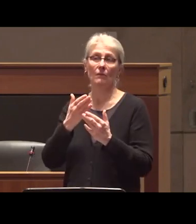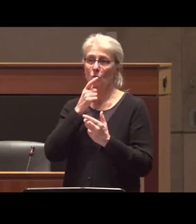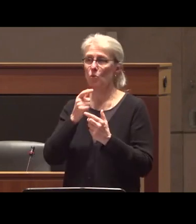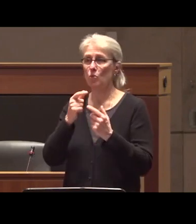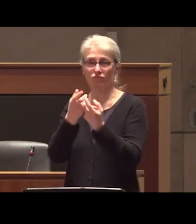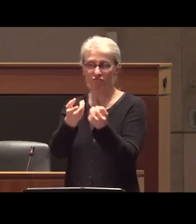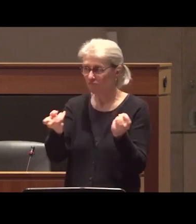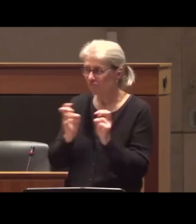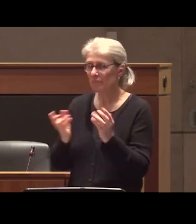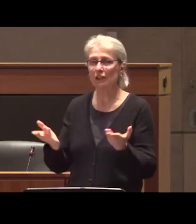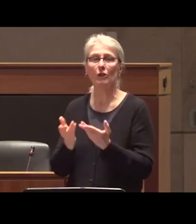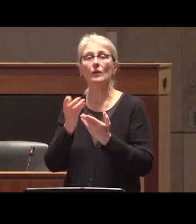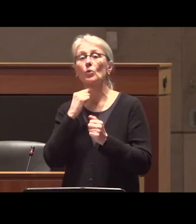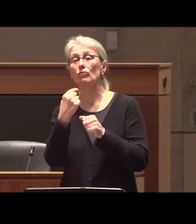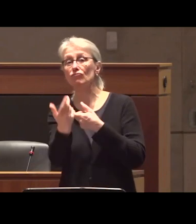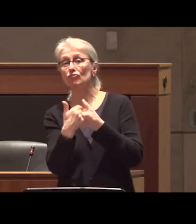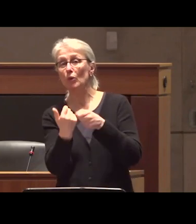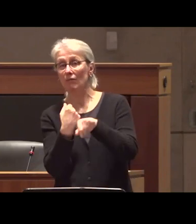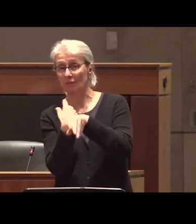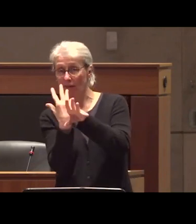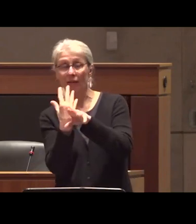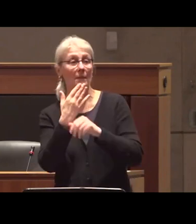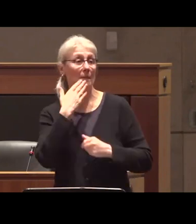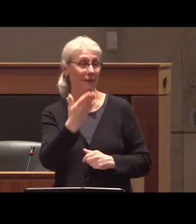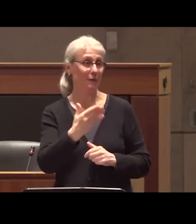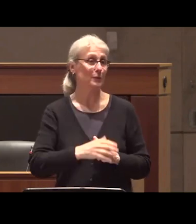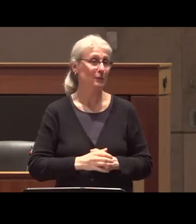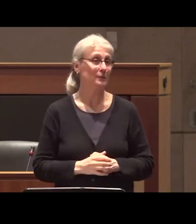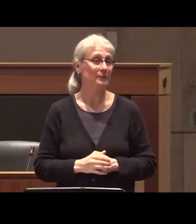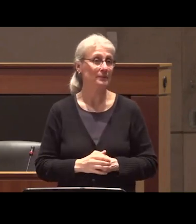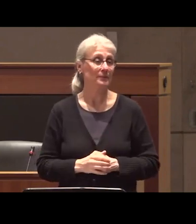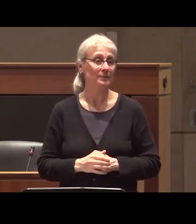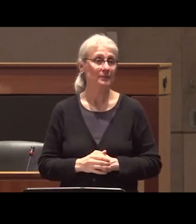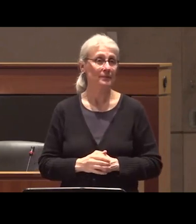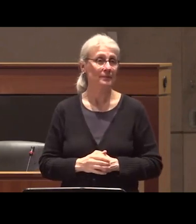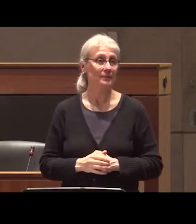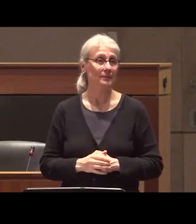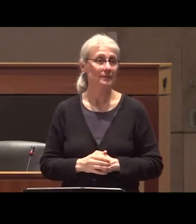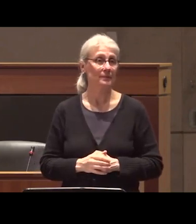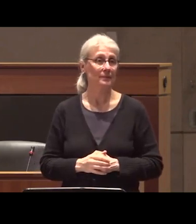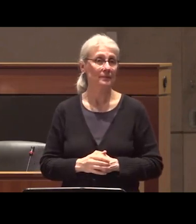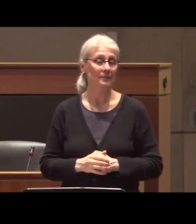person tonight as well as those who are are uh joining us online uh and I'd like to once